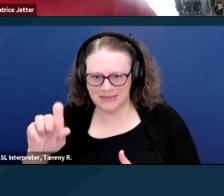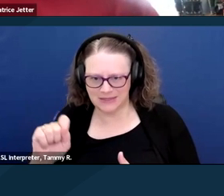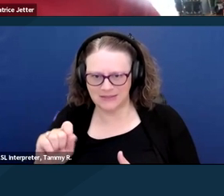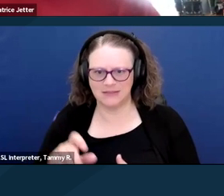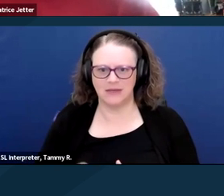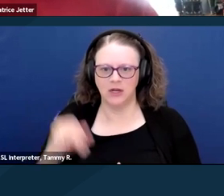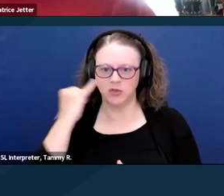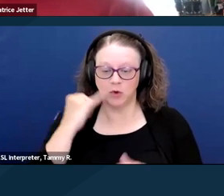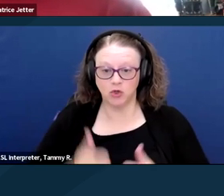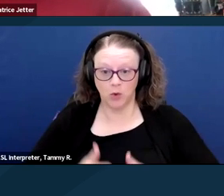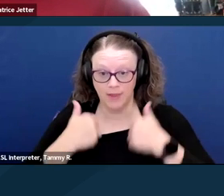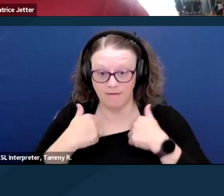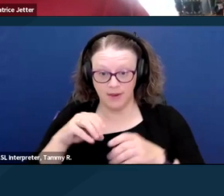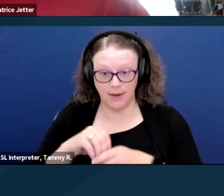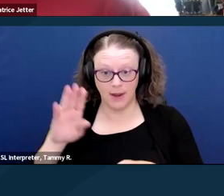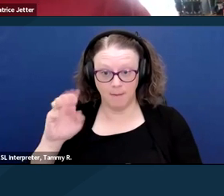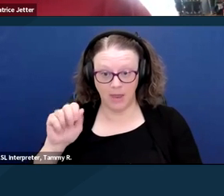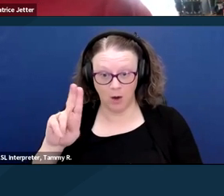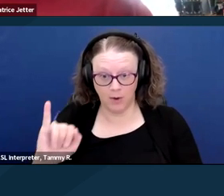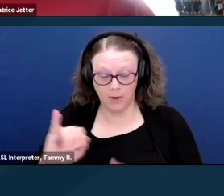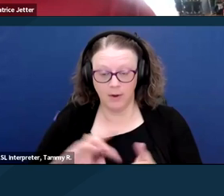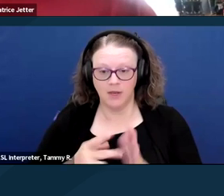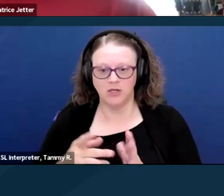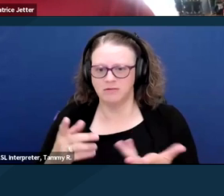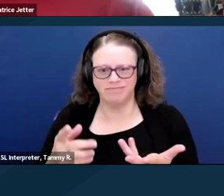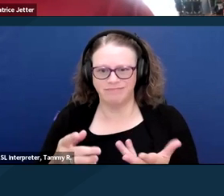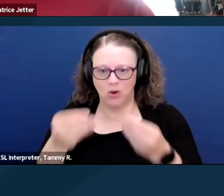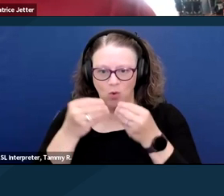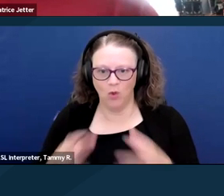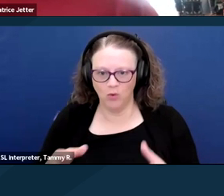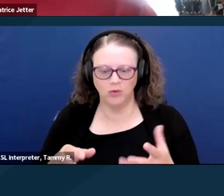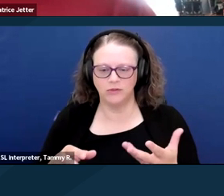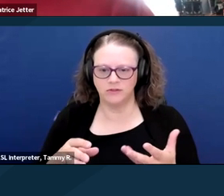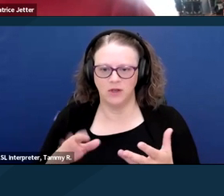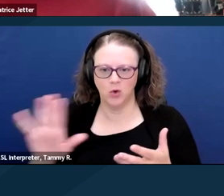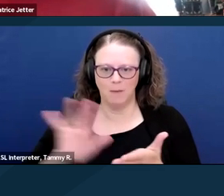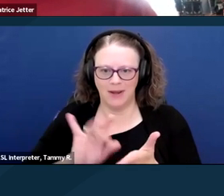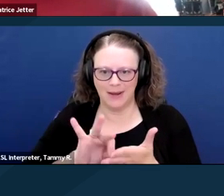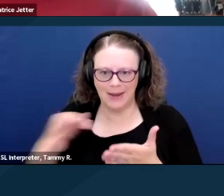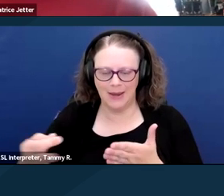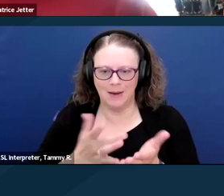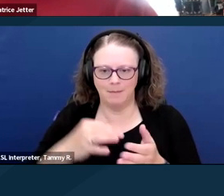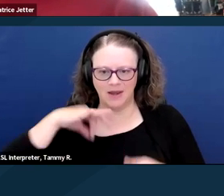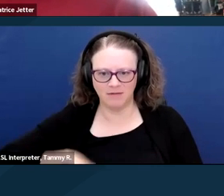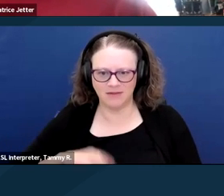and you lose your Medicaid benefits. It's not worth losing what you need to survive.